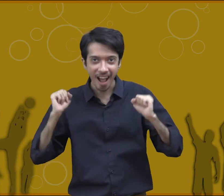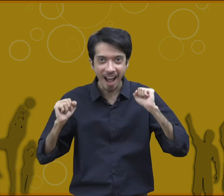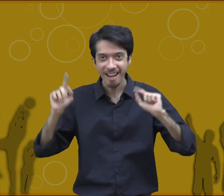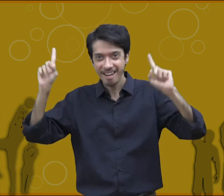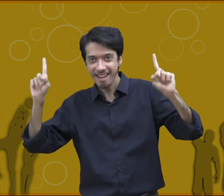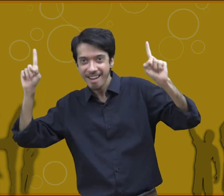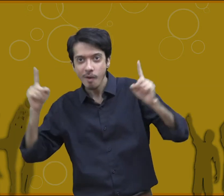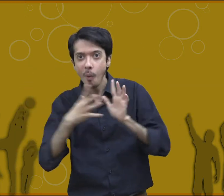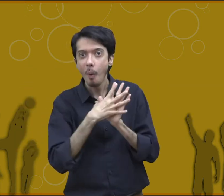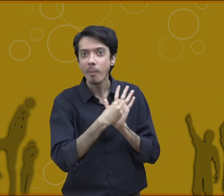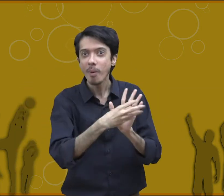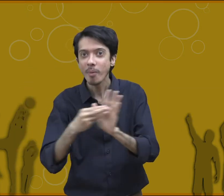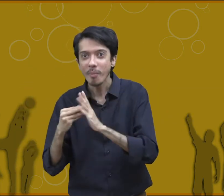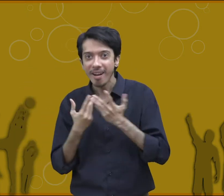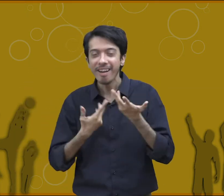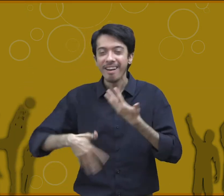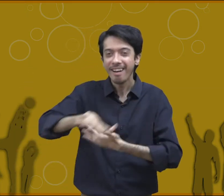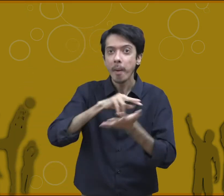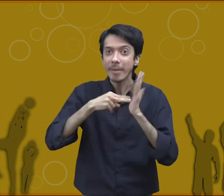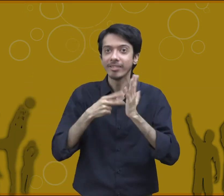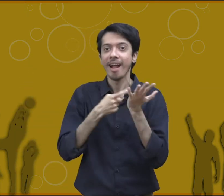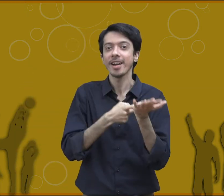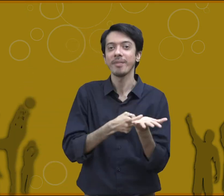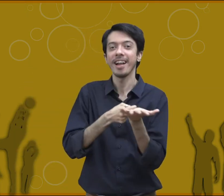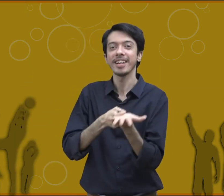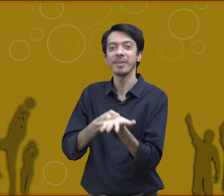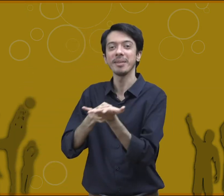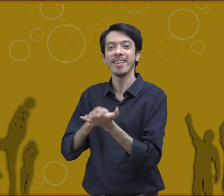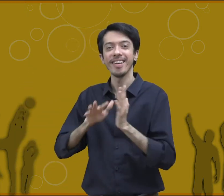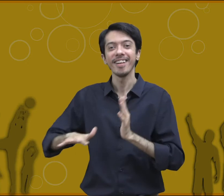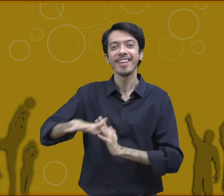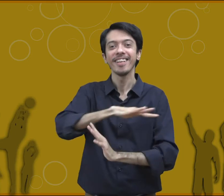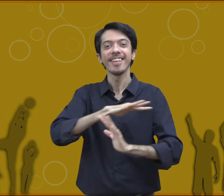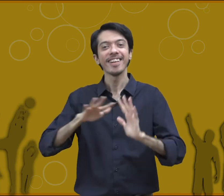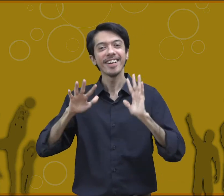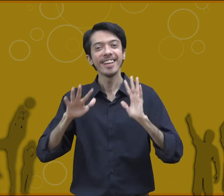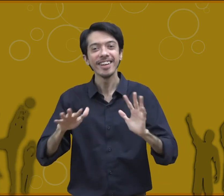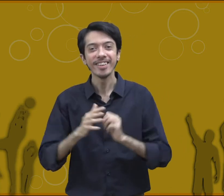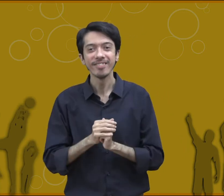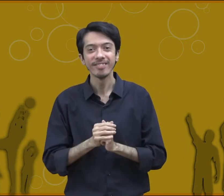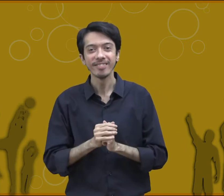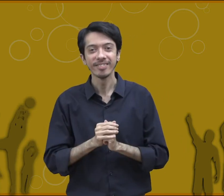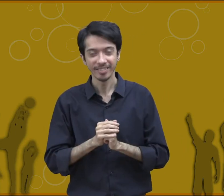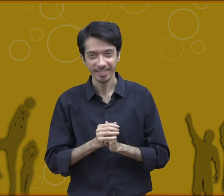like them and when it didn't happen they started their own dance. They accepted their culture and mixed around with others.